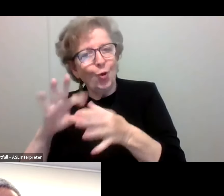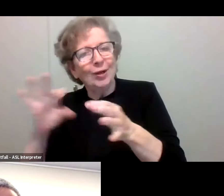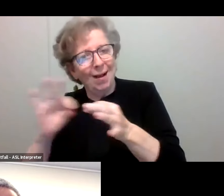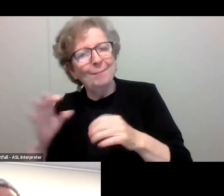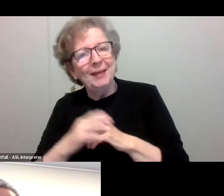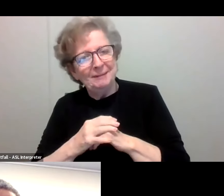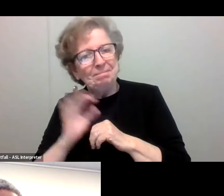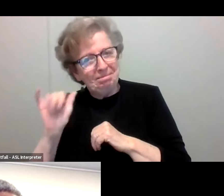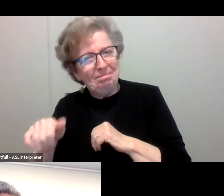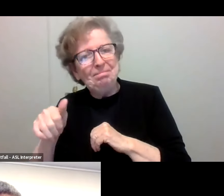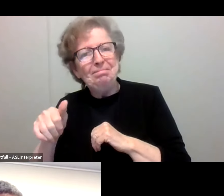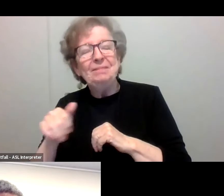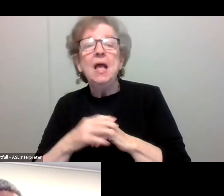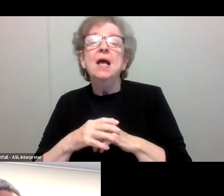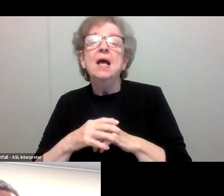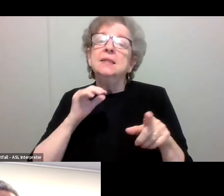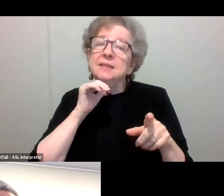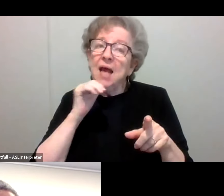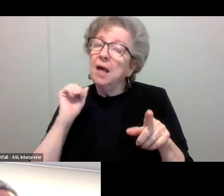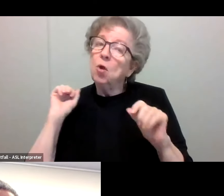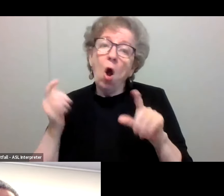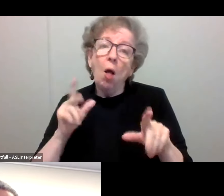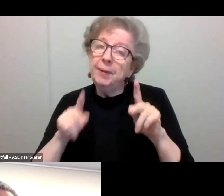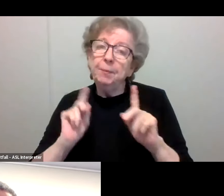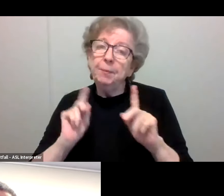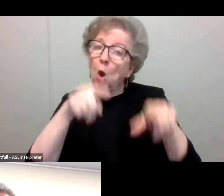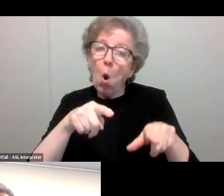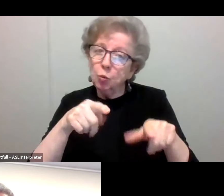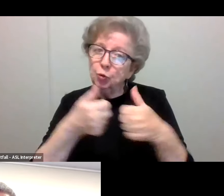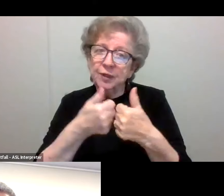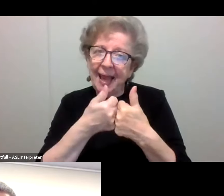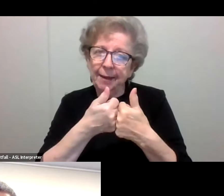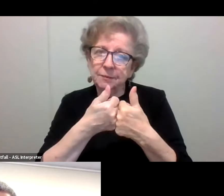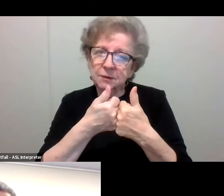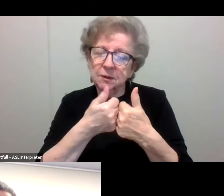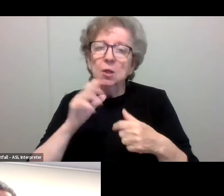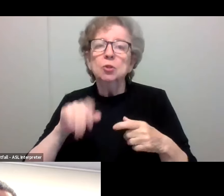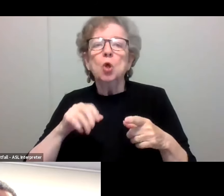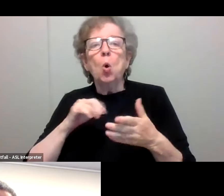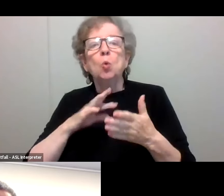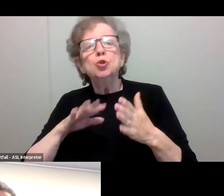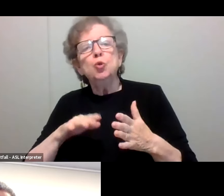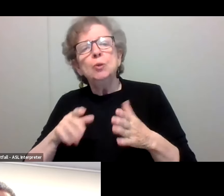So not everyone goes to the game. What is Student Life doing to offer students ways to have fun,